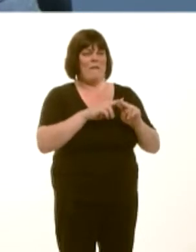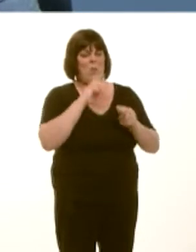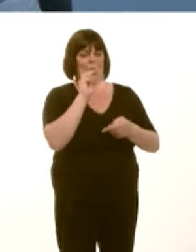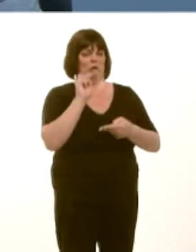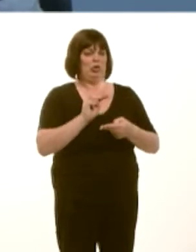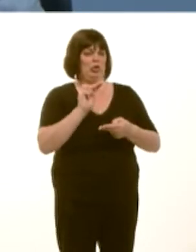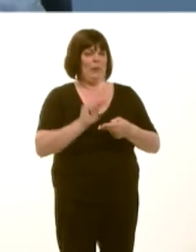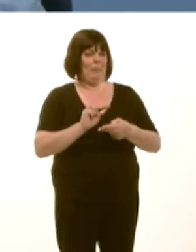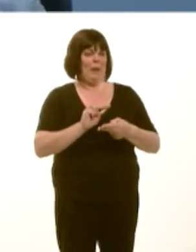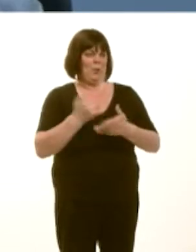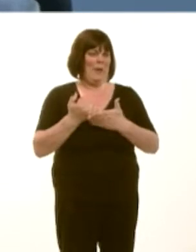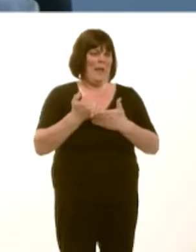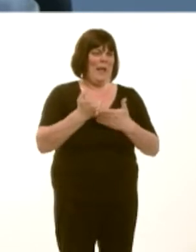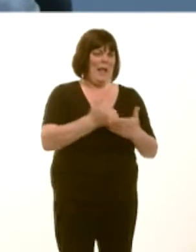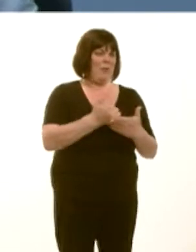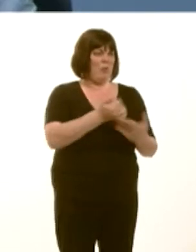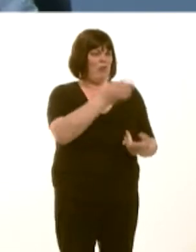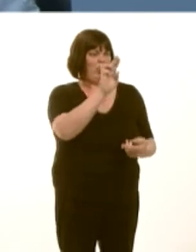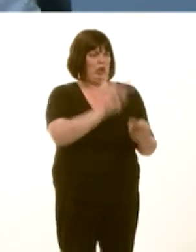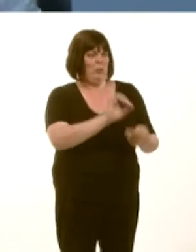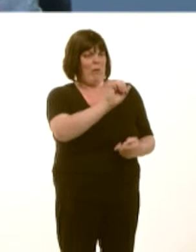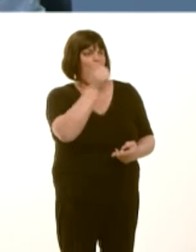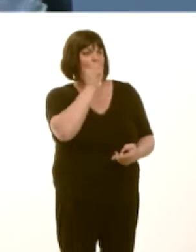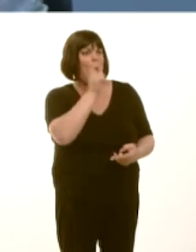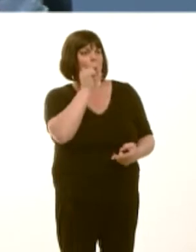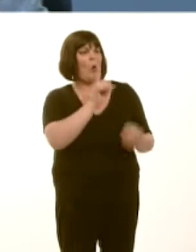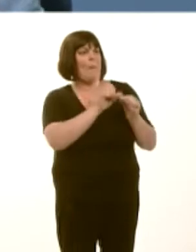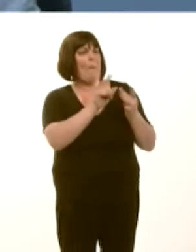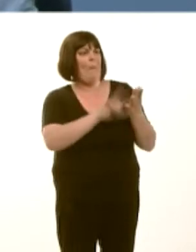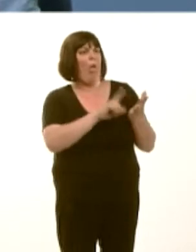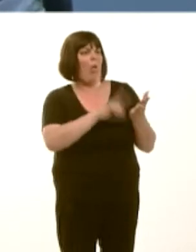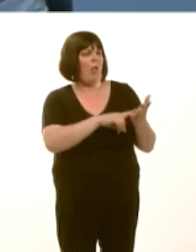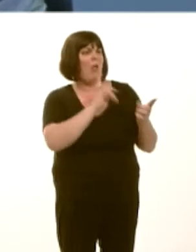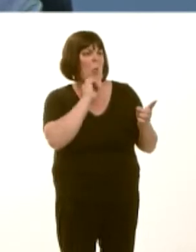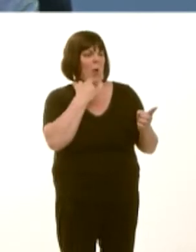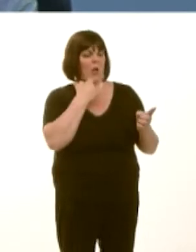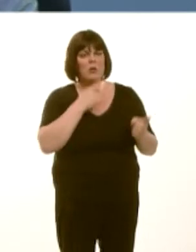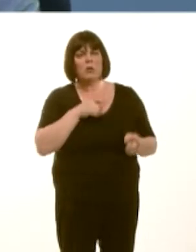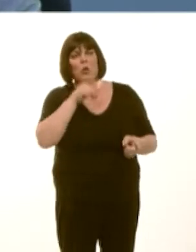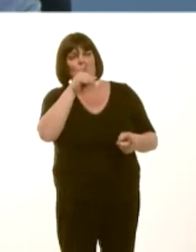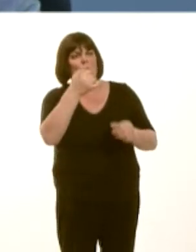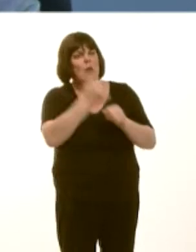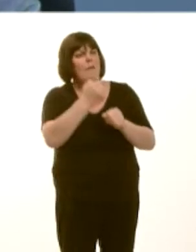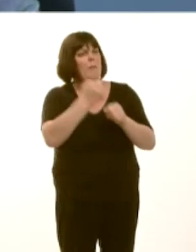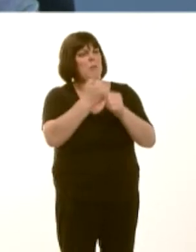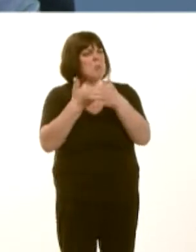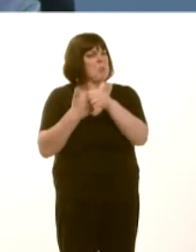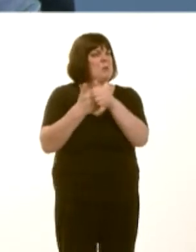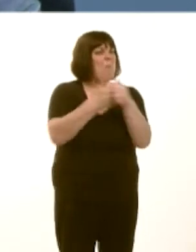cost eu biliau dwr. Pa gymorth ychwanegol gallwch chi fel Llywodraeth ei gynnig i gynlluniau fel hyn er mwyn lleihau costau byw i bobl?